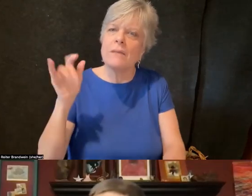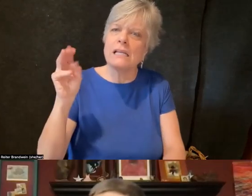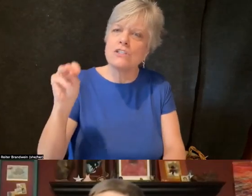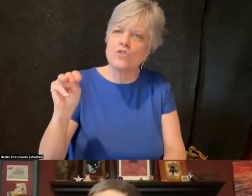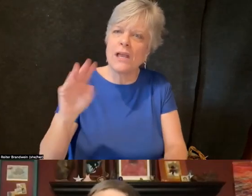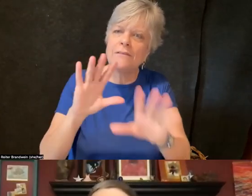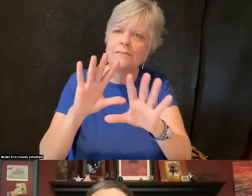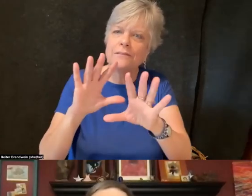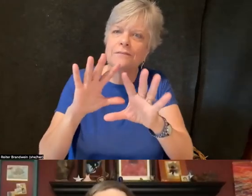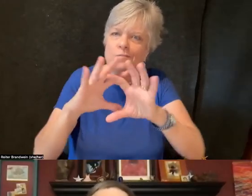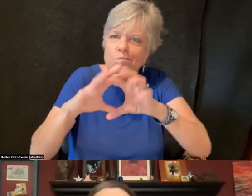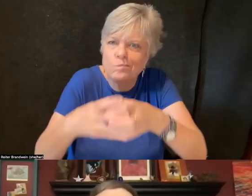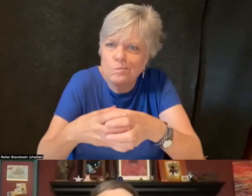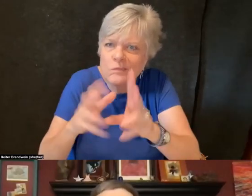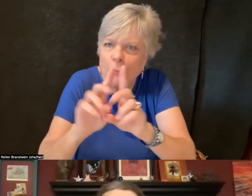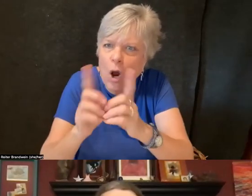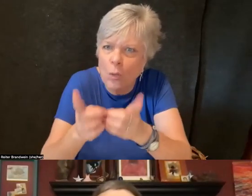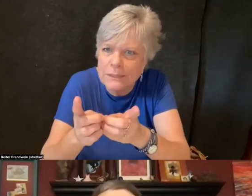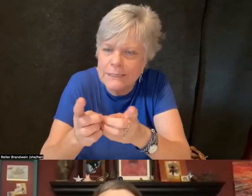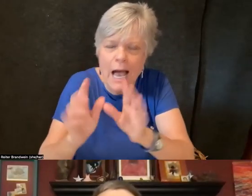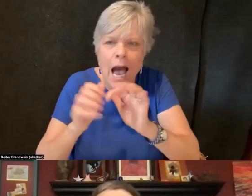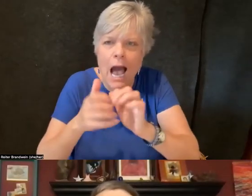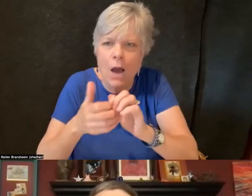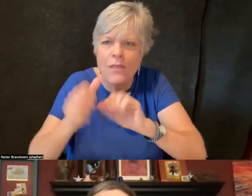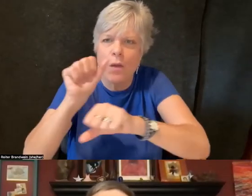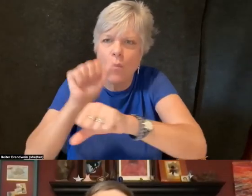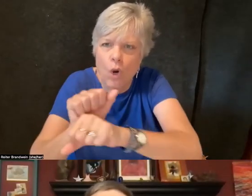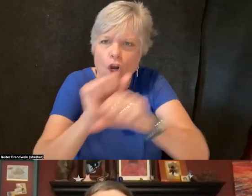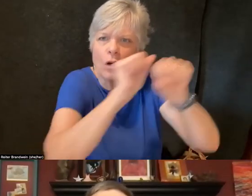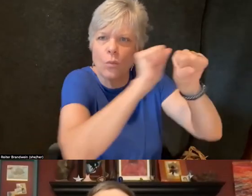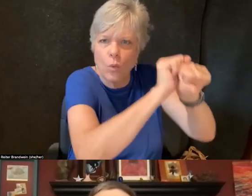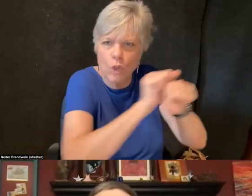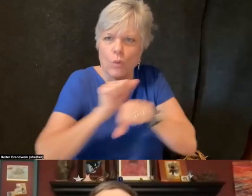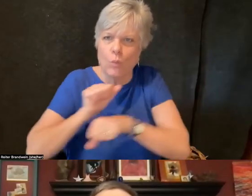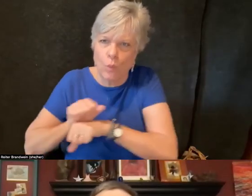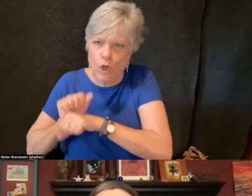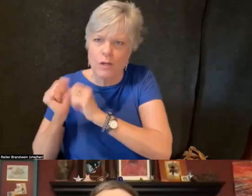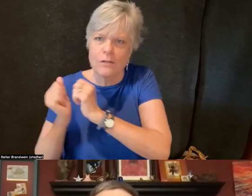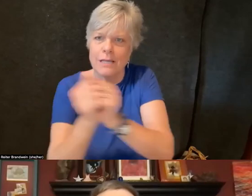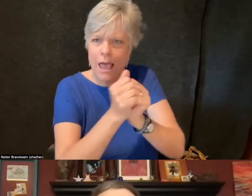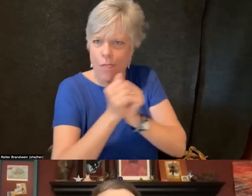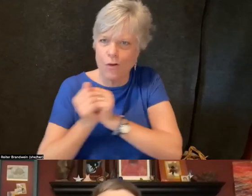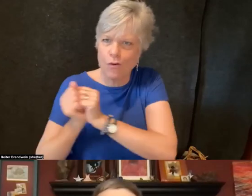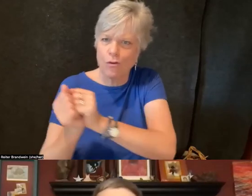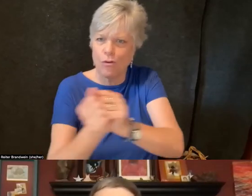And so how do those partner with each other and collaborate with each other from the outset is